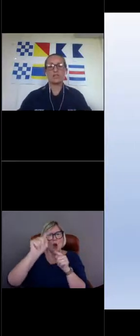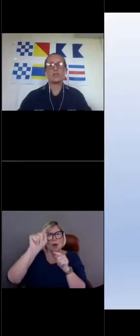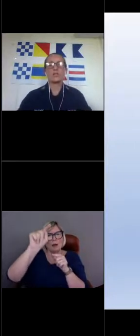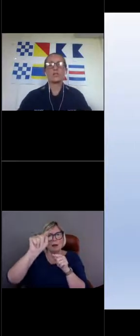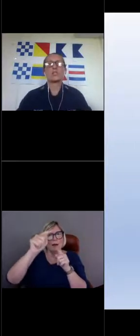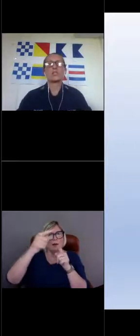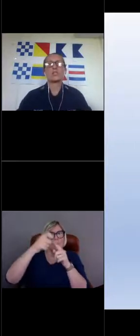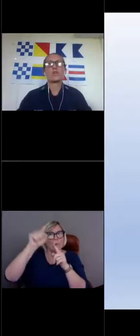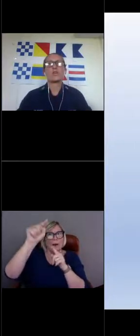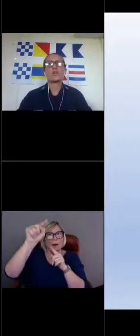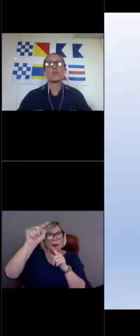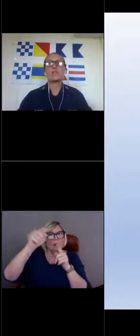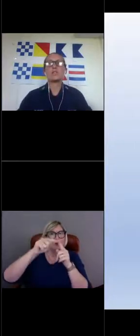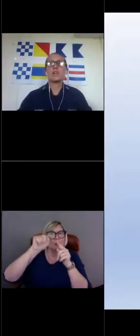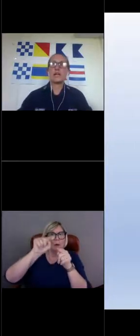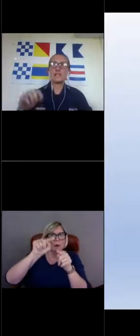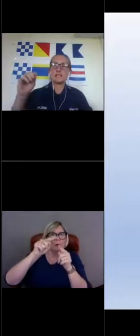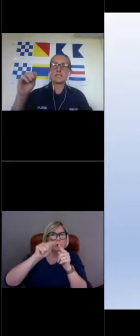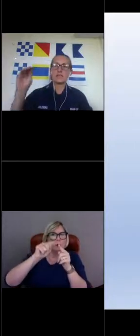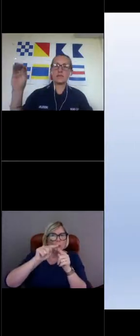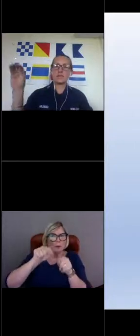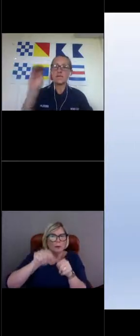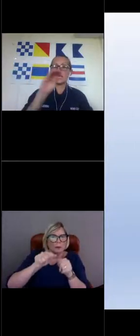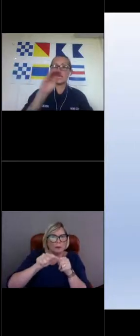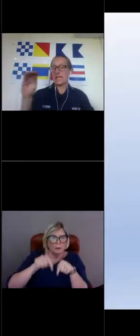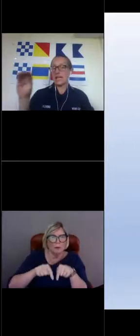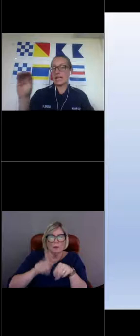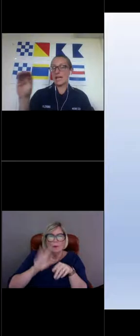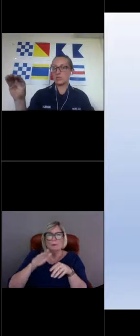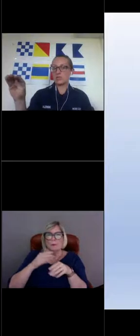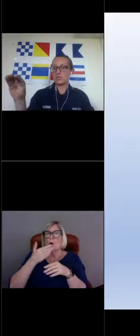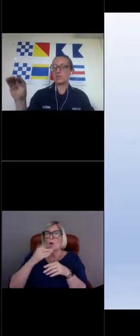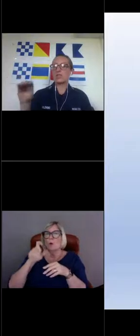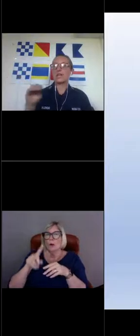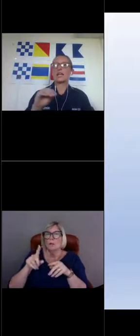That's a good question. So each are at different lines of latitude